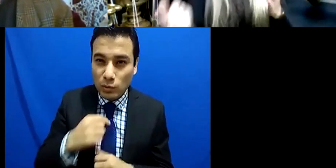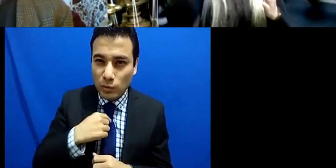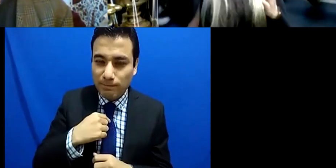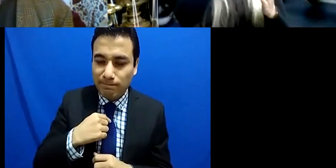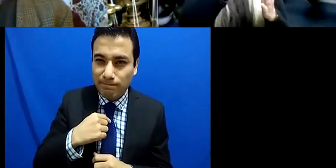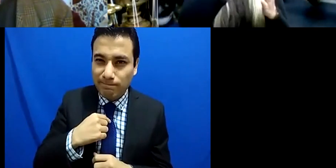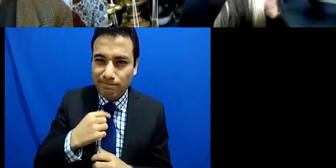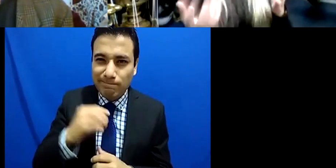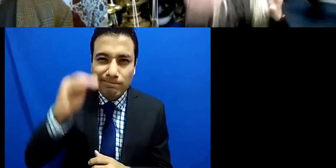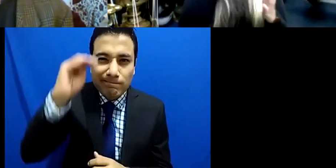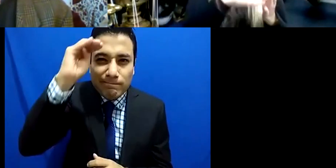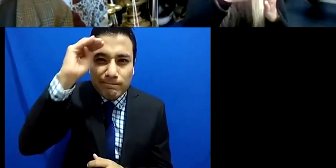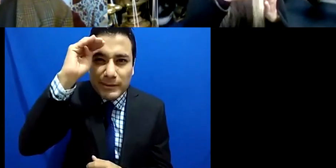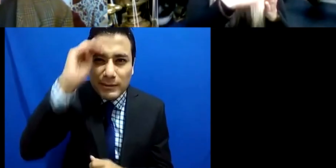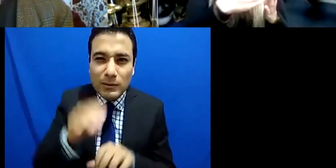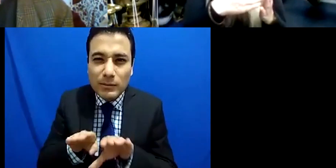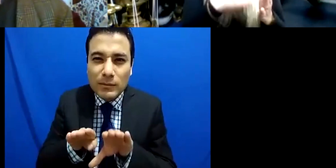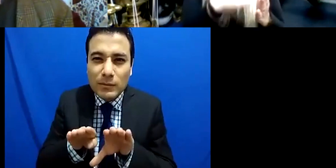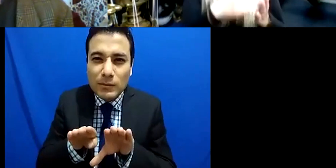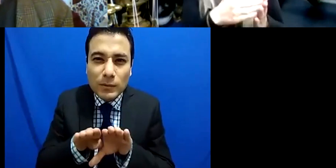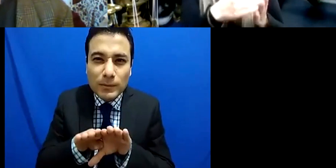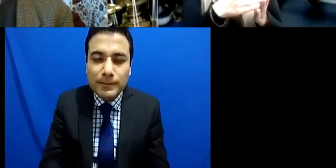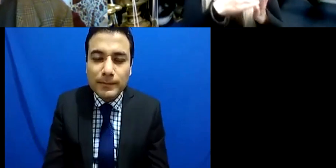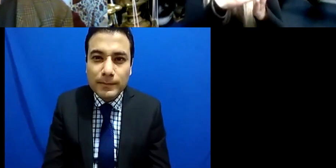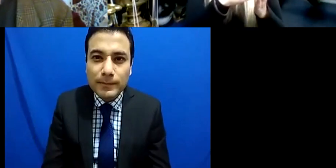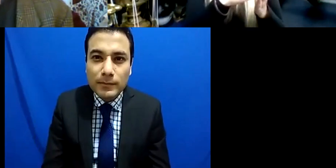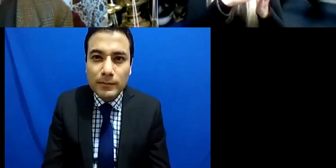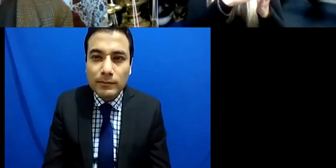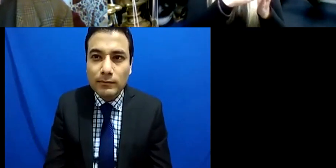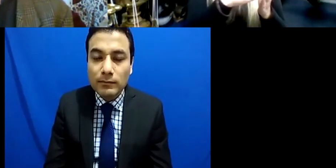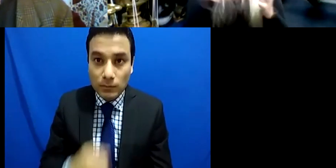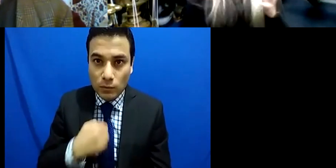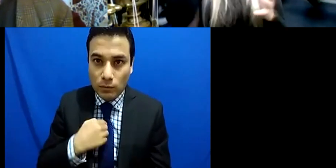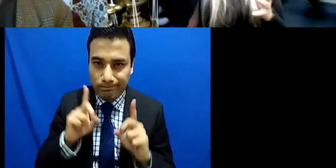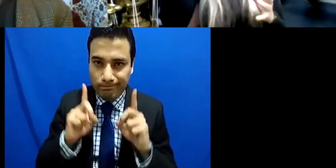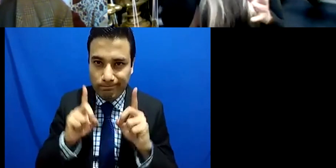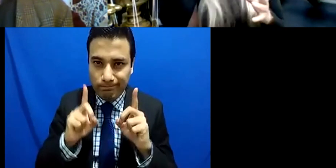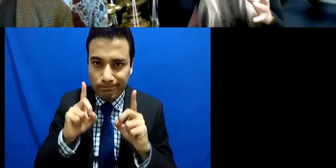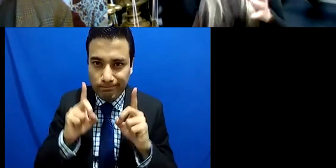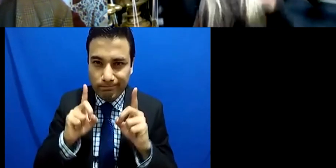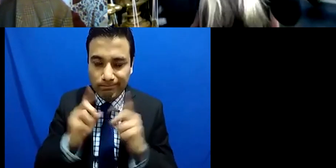to what I was saying that I wanted to be a solo percussionist you know but because they were